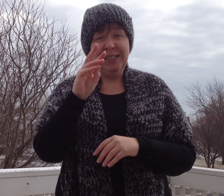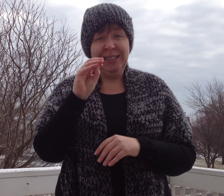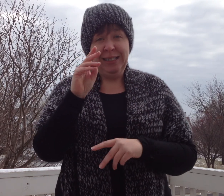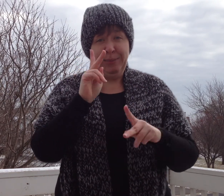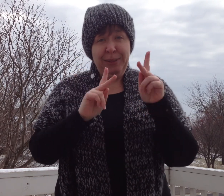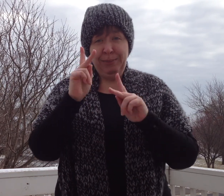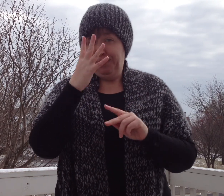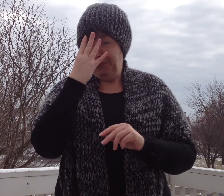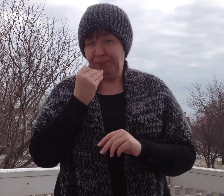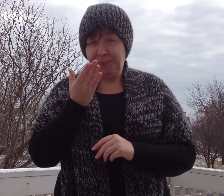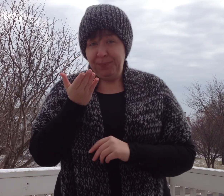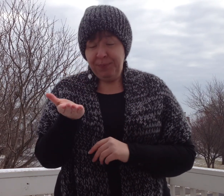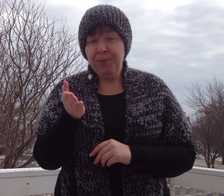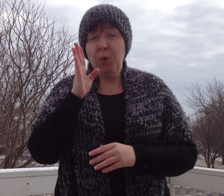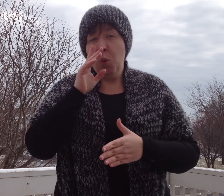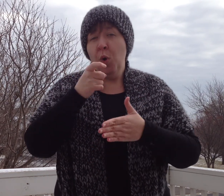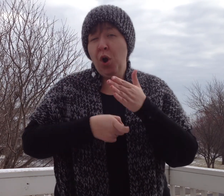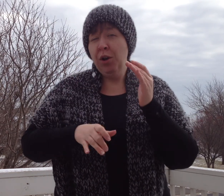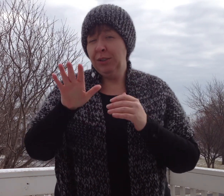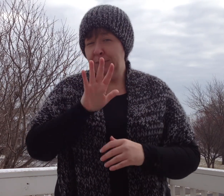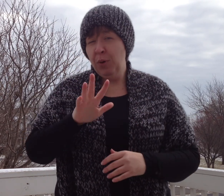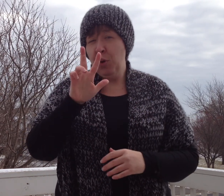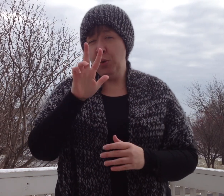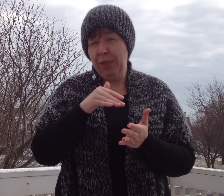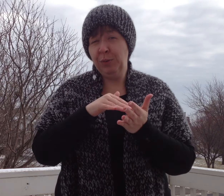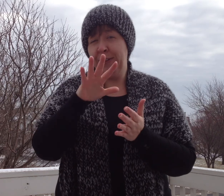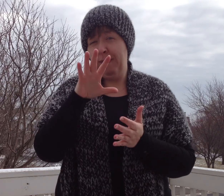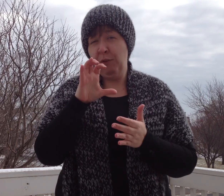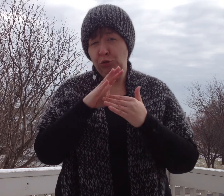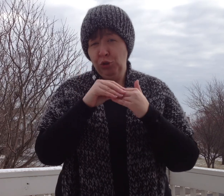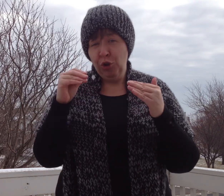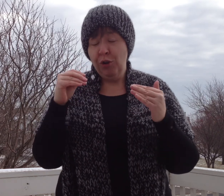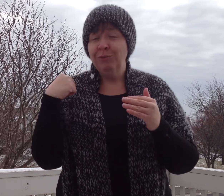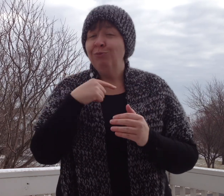the cost will be approximately $3,500.00.